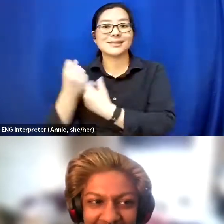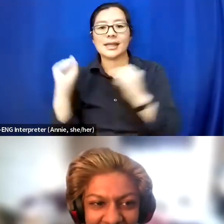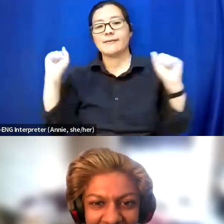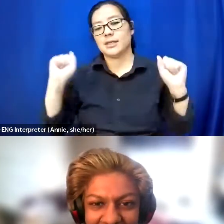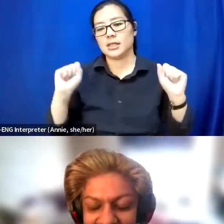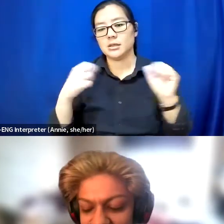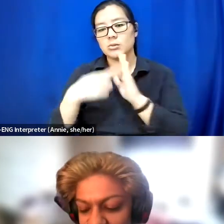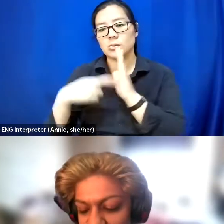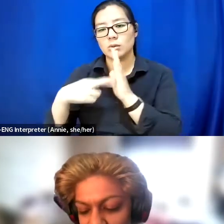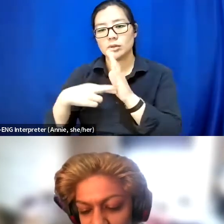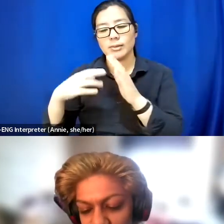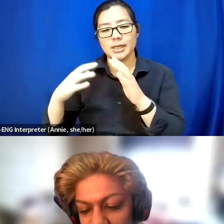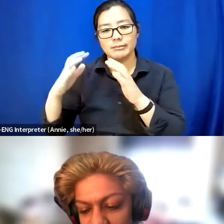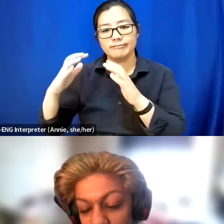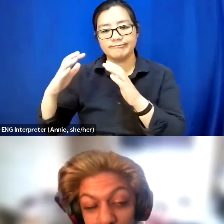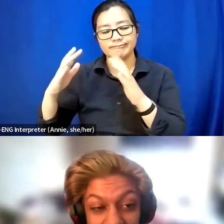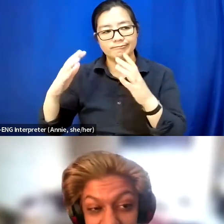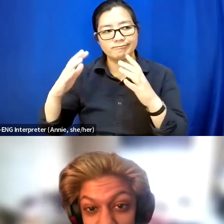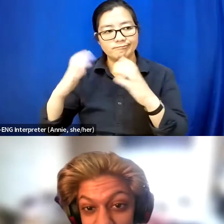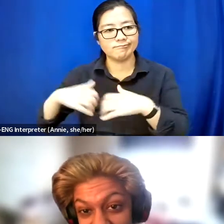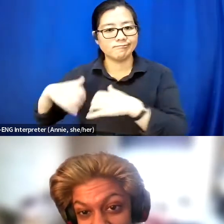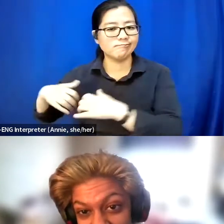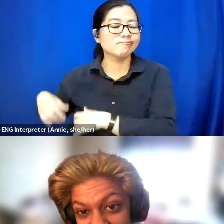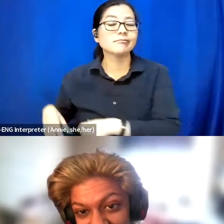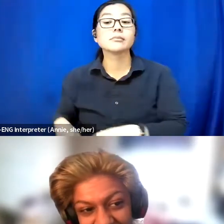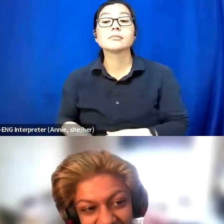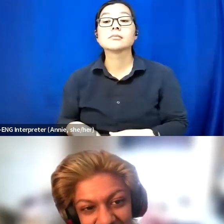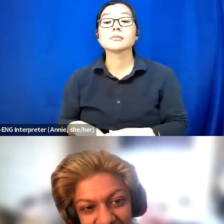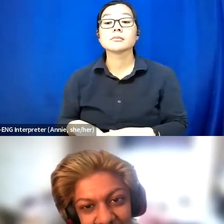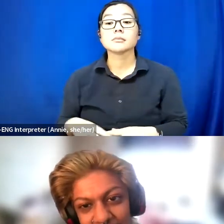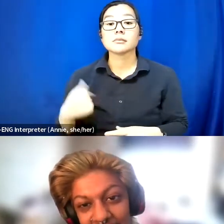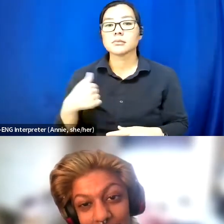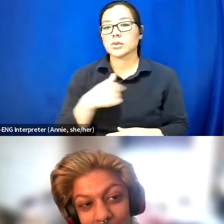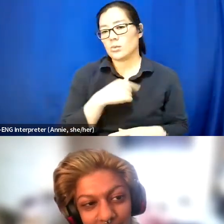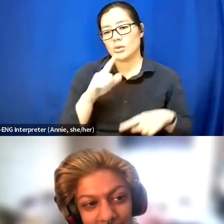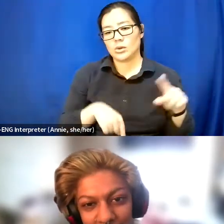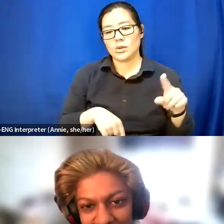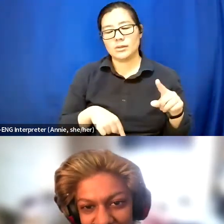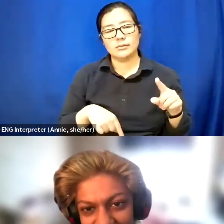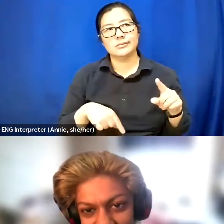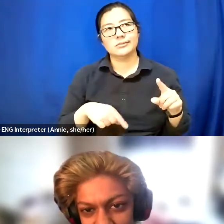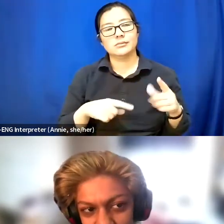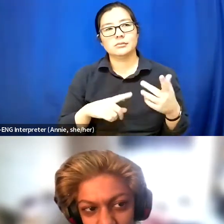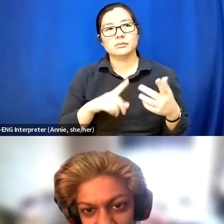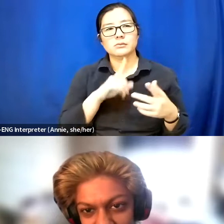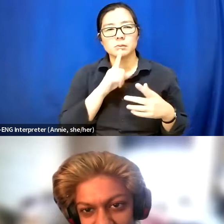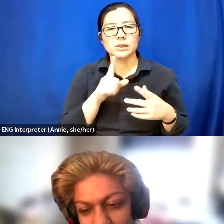And so we weren't able to kind of explore all of the avenues we wanted to